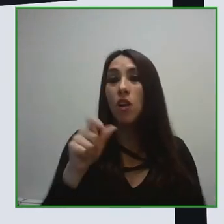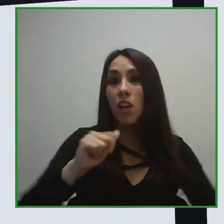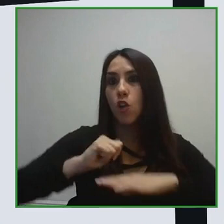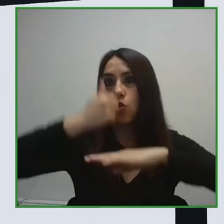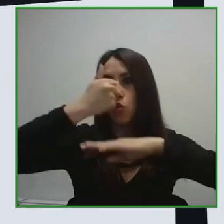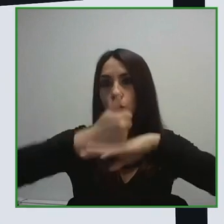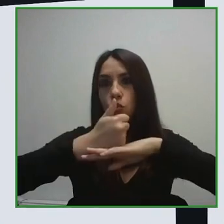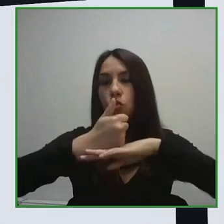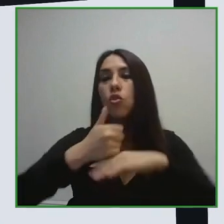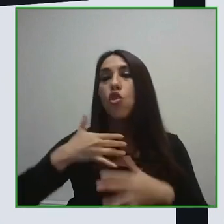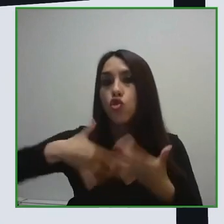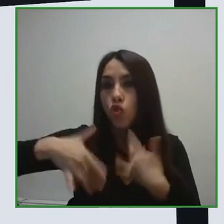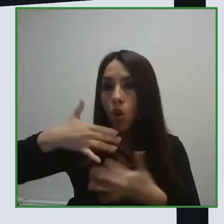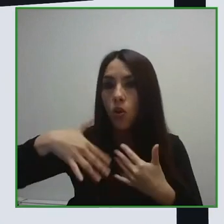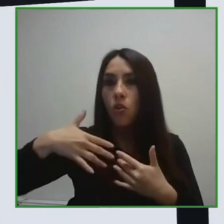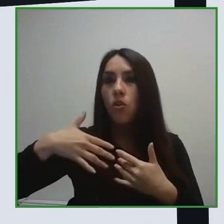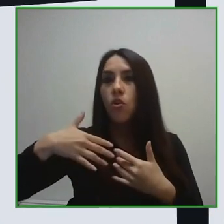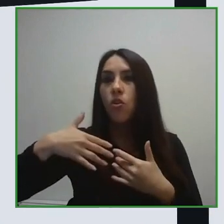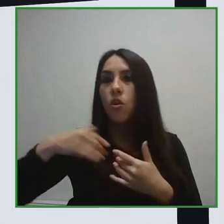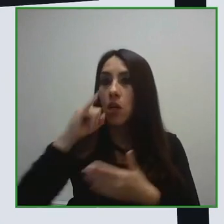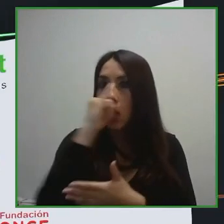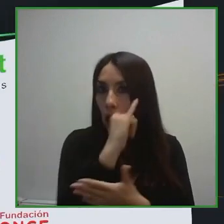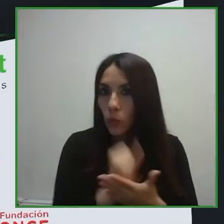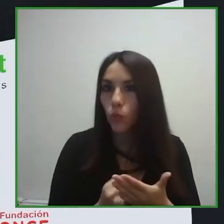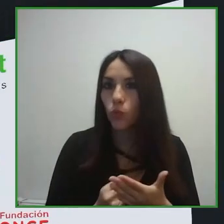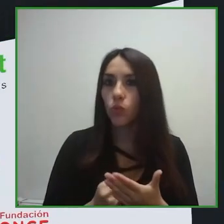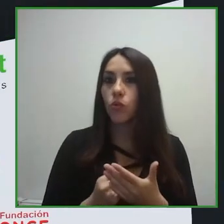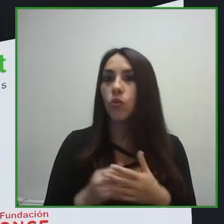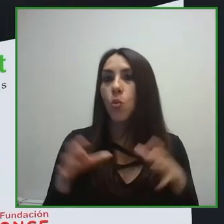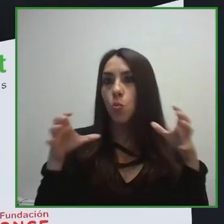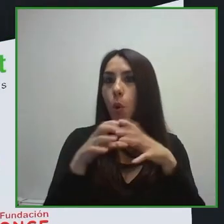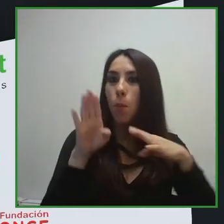and Vice President of the European Network for Accessible Tourism.